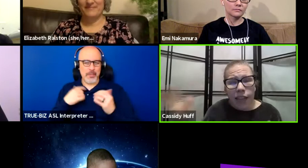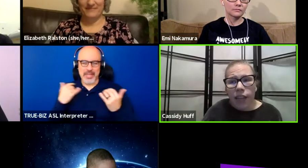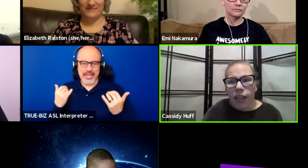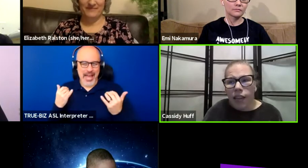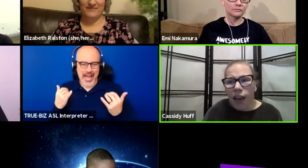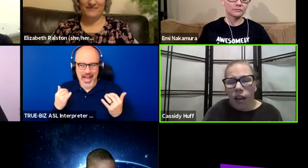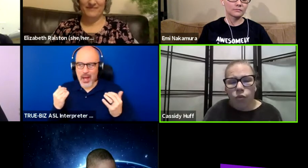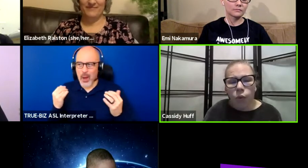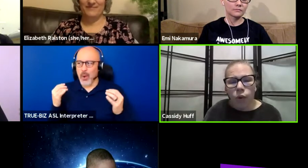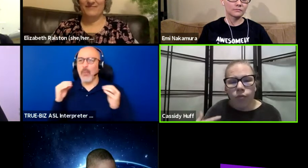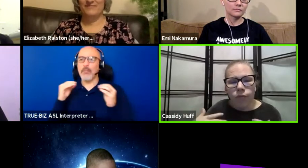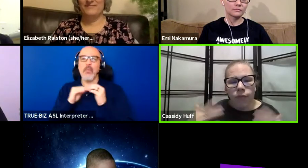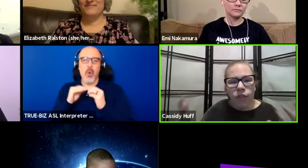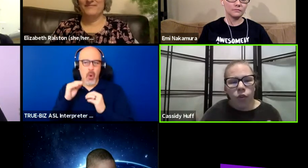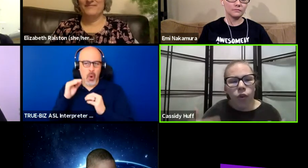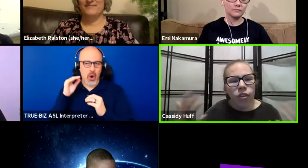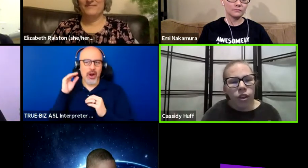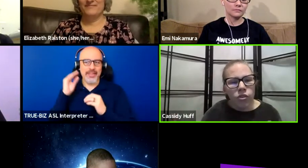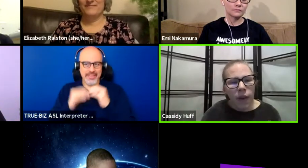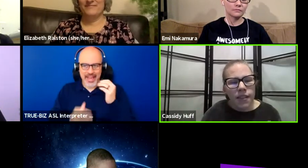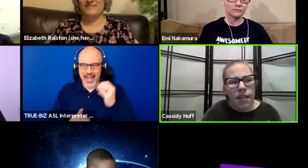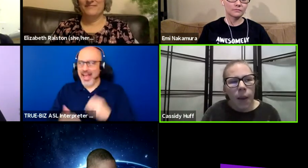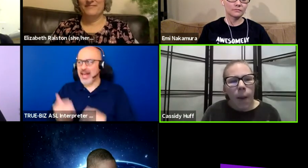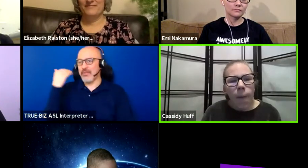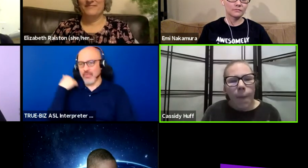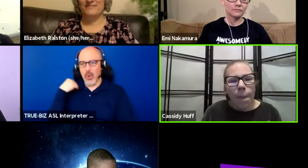in the actual physical theater space,